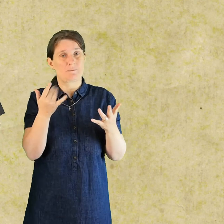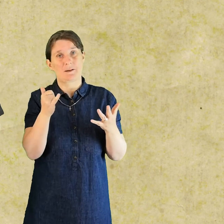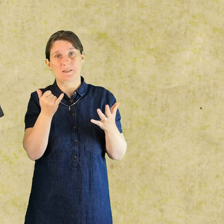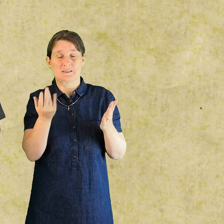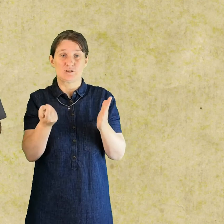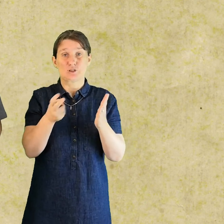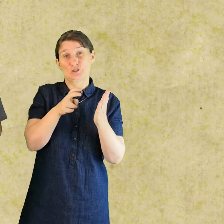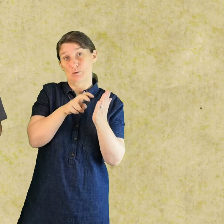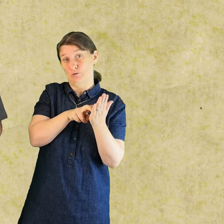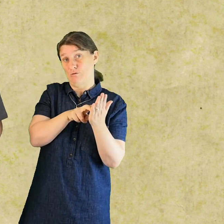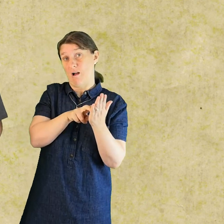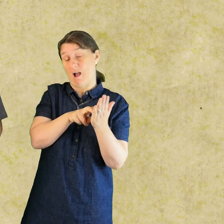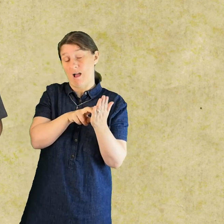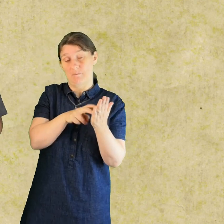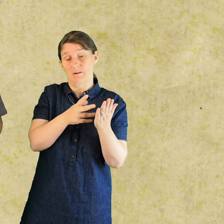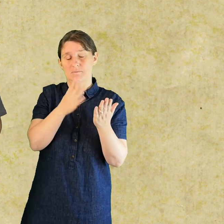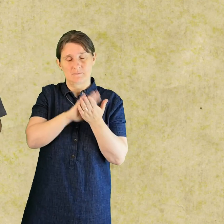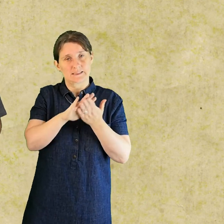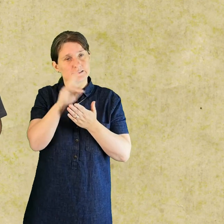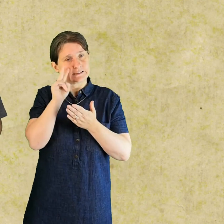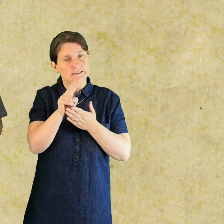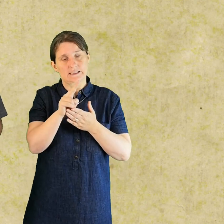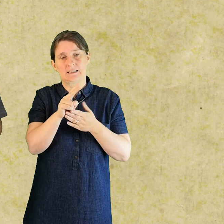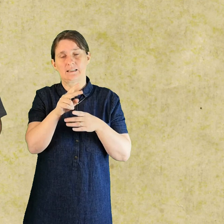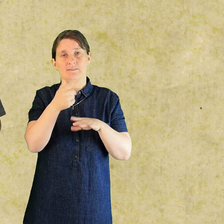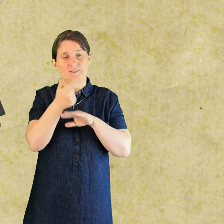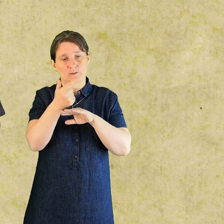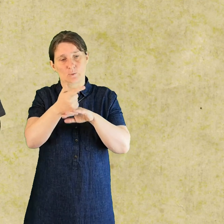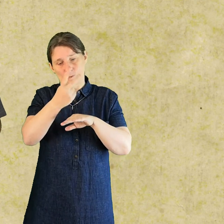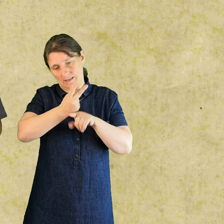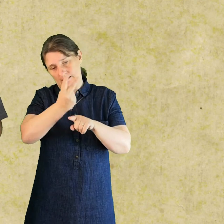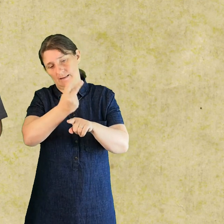so you can see future videos and also to help us to raise our profile on YouTube